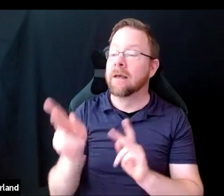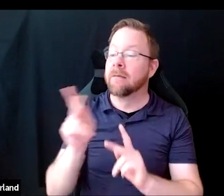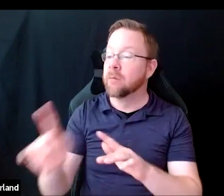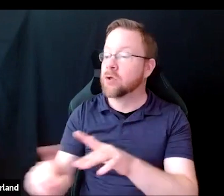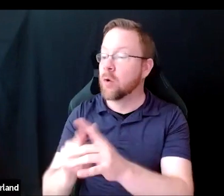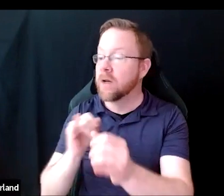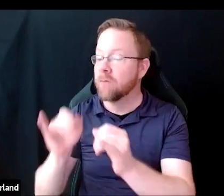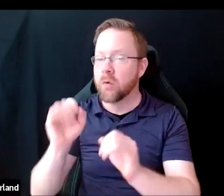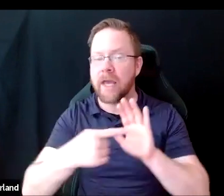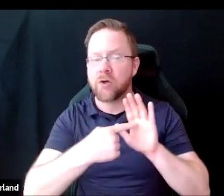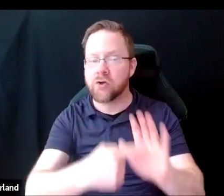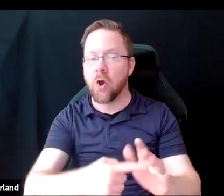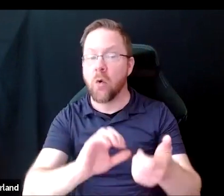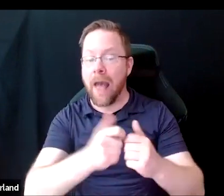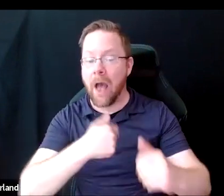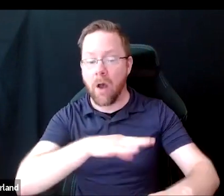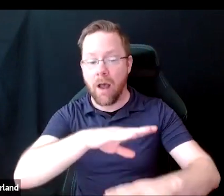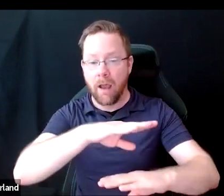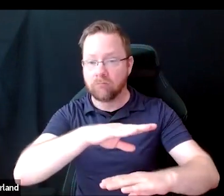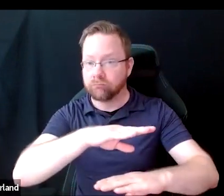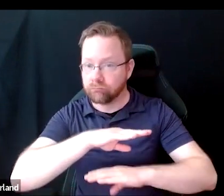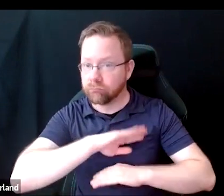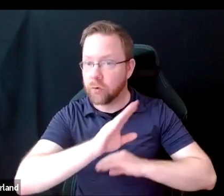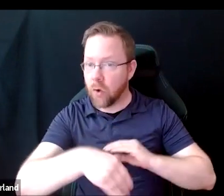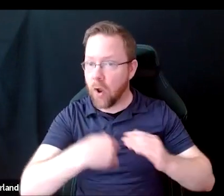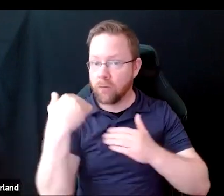the responsibilities of the role through multiple means.